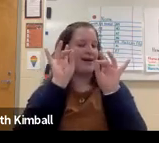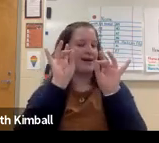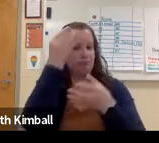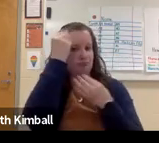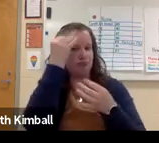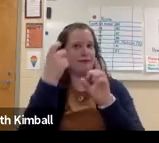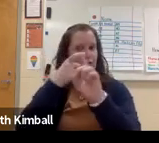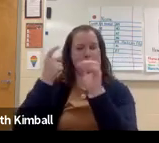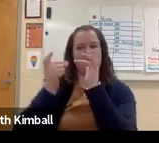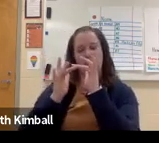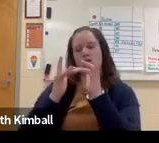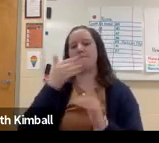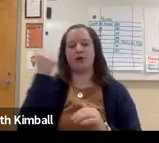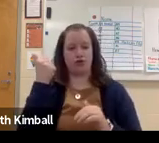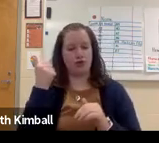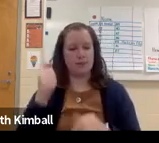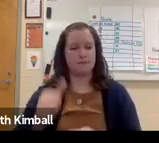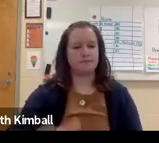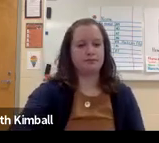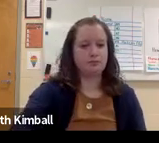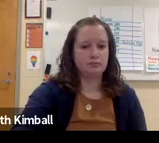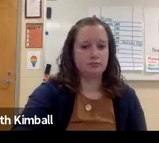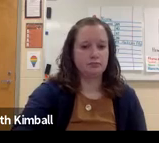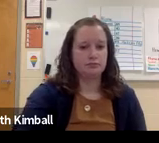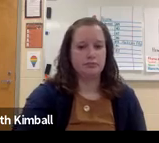I think that that's a really good way to help them to learn how to find the information.